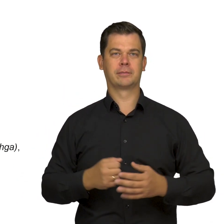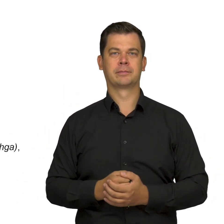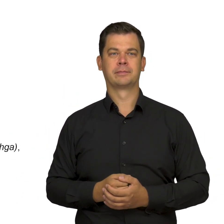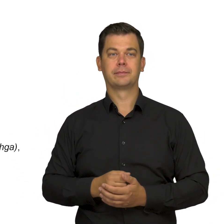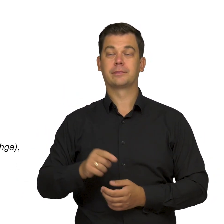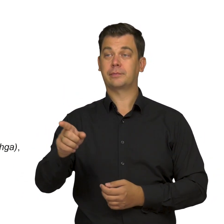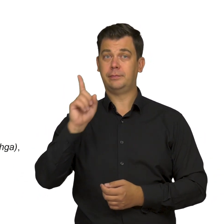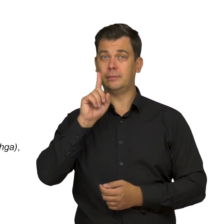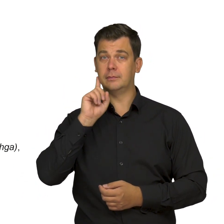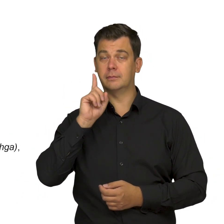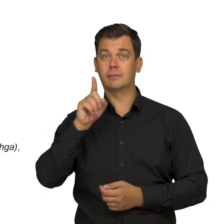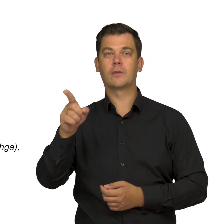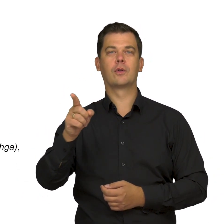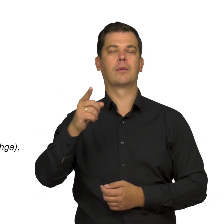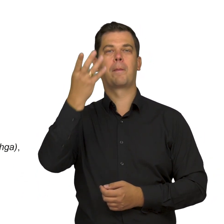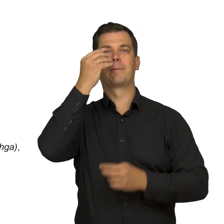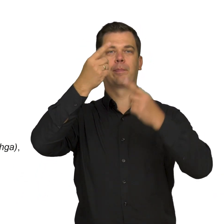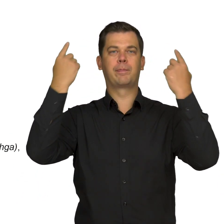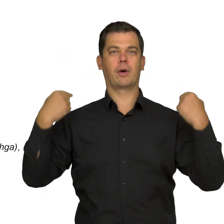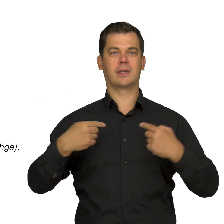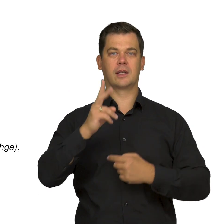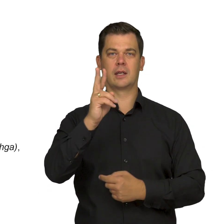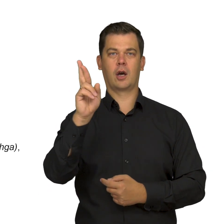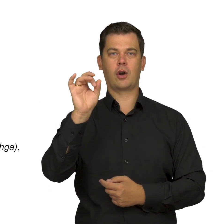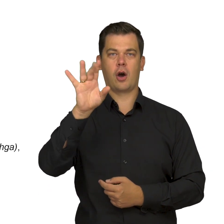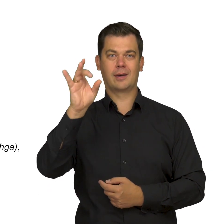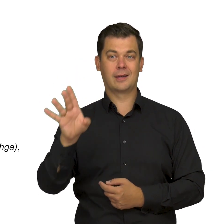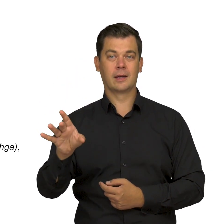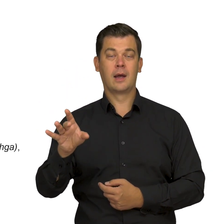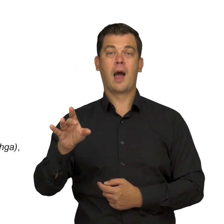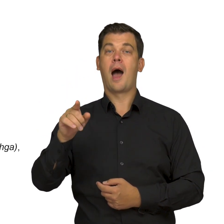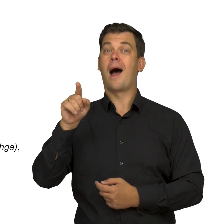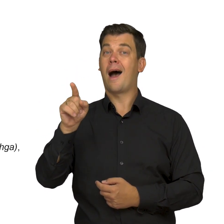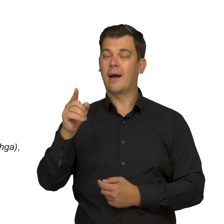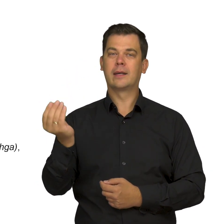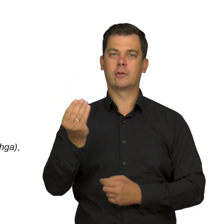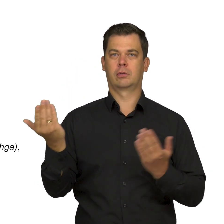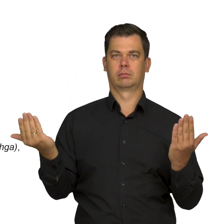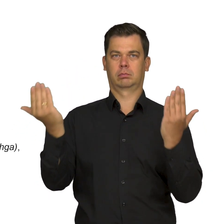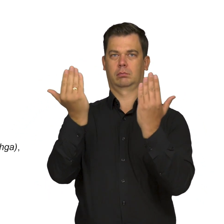The Artist in the Attic is a portrait of the painter Krohg, but allow me to compare the Warsaw work with Krohg’s much later self-portrait.